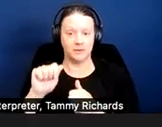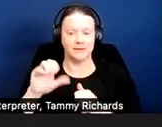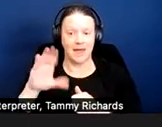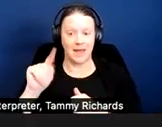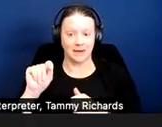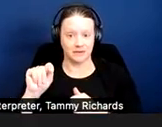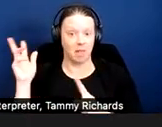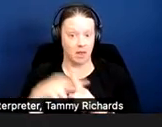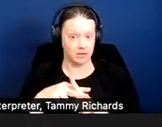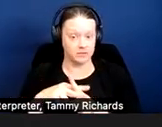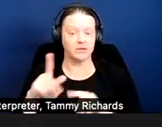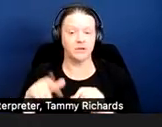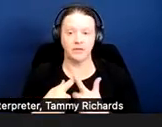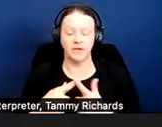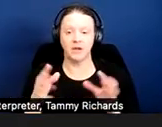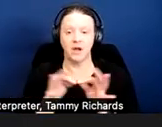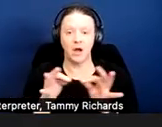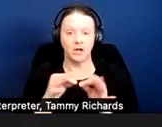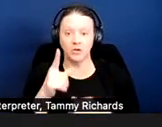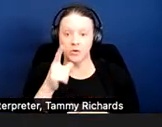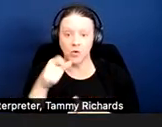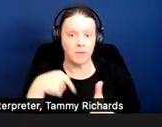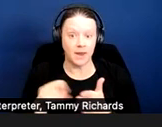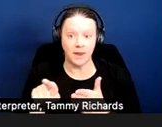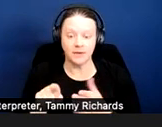the cost would also be on the housing provider.